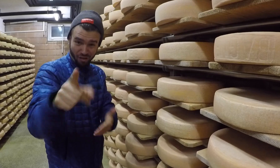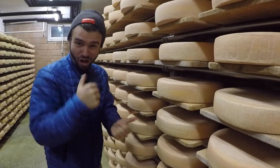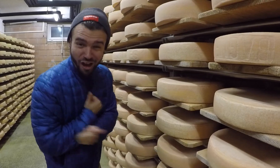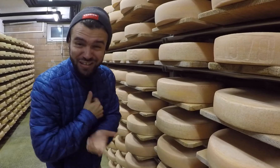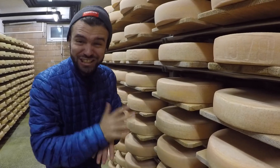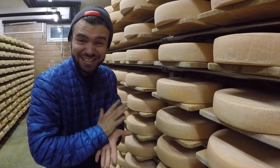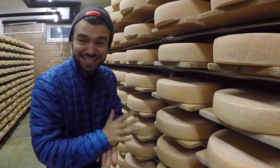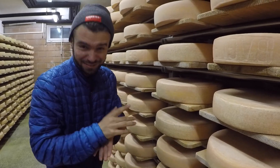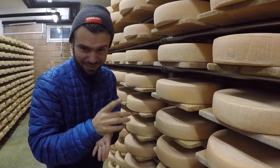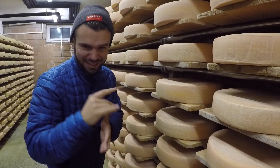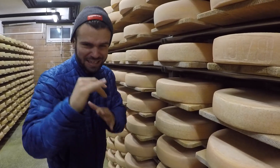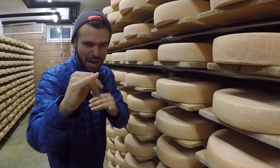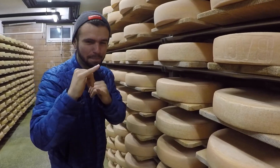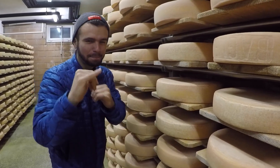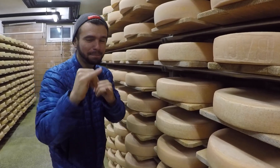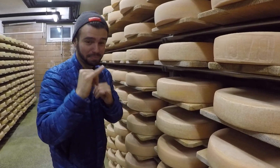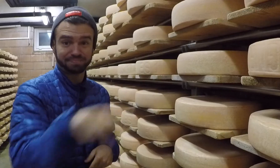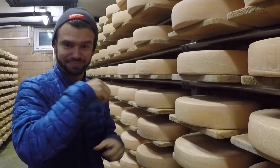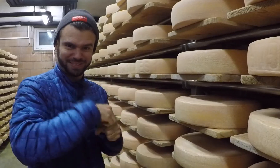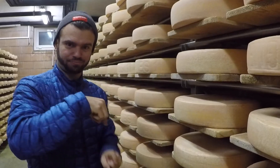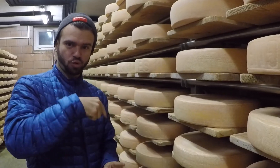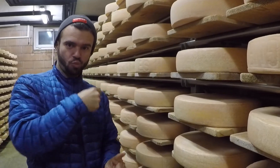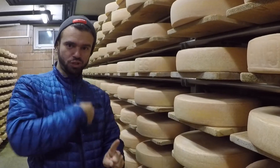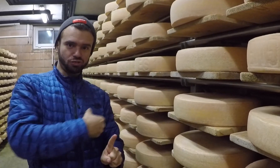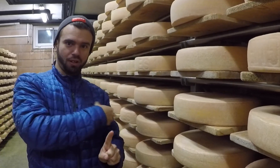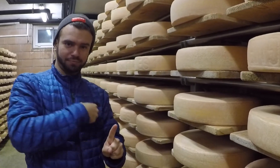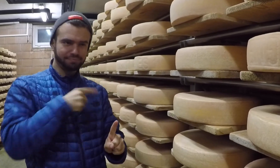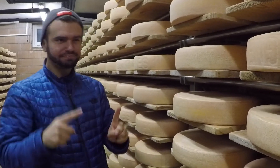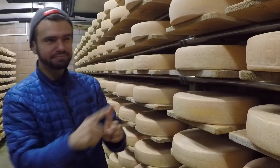Do you love cheese? Me too! This cheese factory is located in Switzerland.